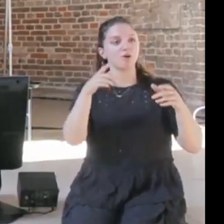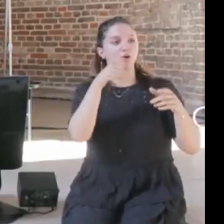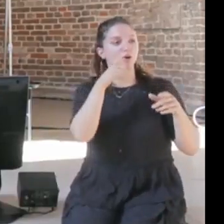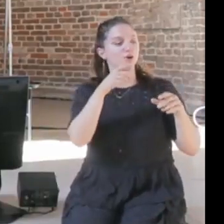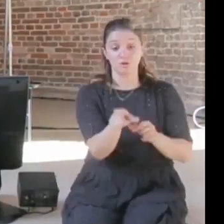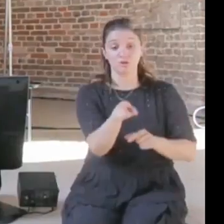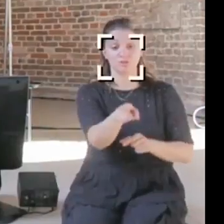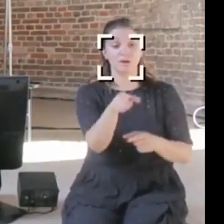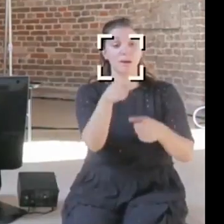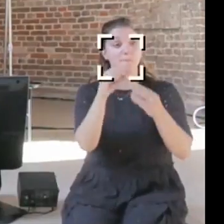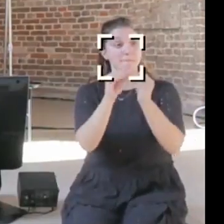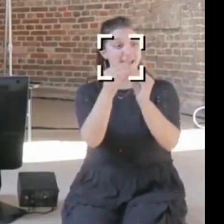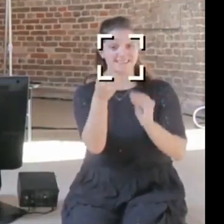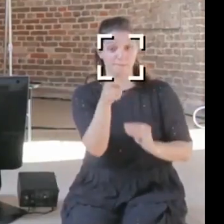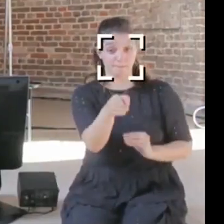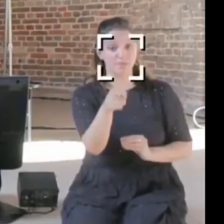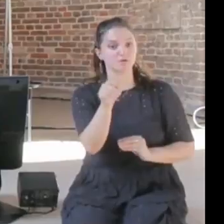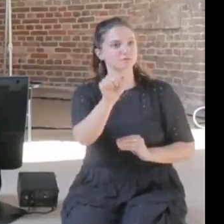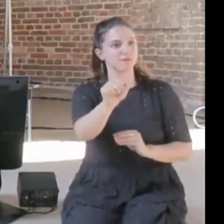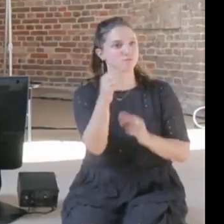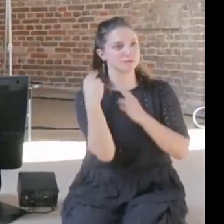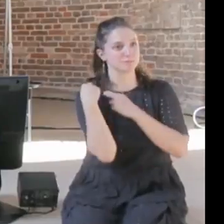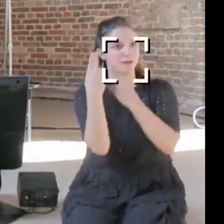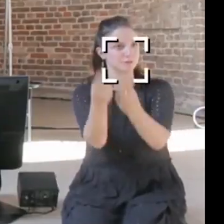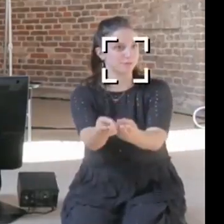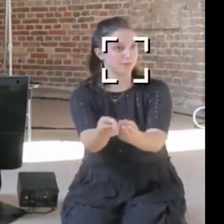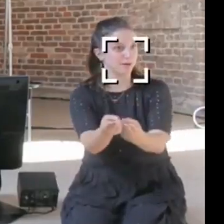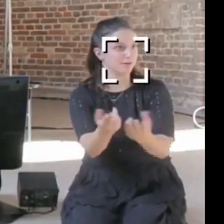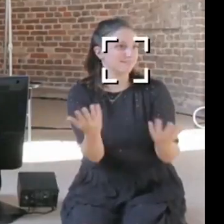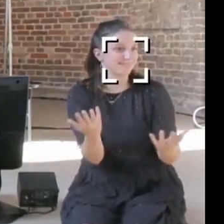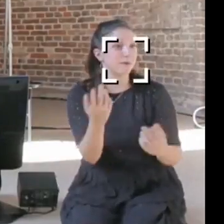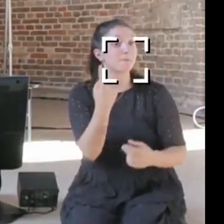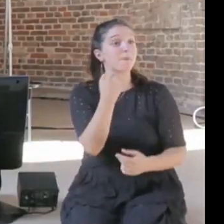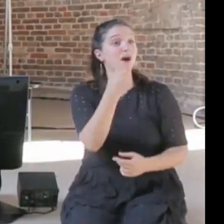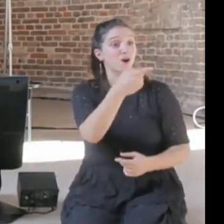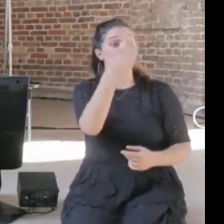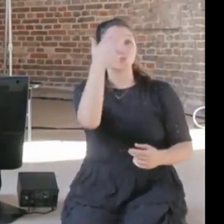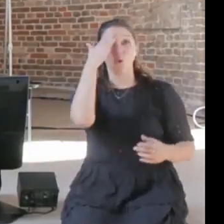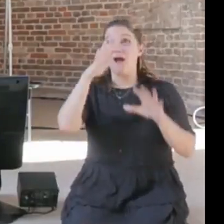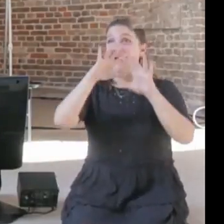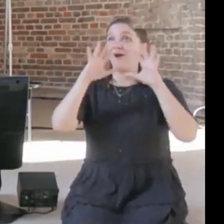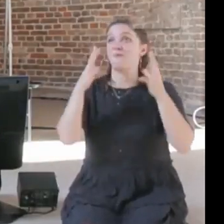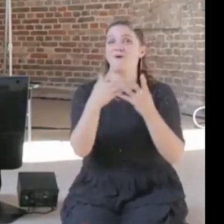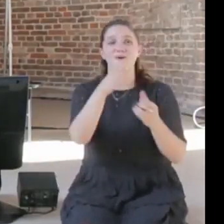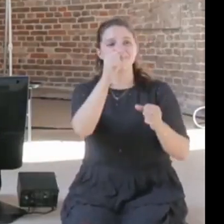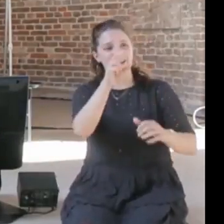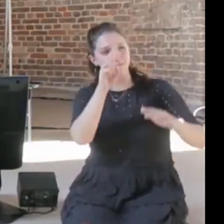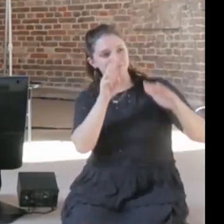You don't have perfect control and you don't have perfect prediction, so I just have a